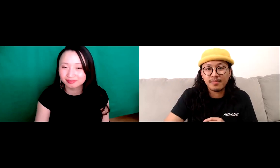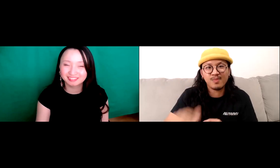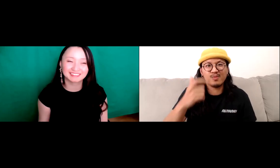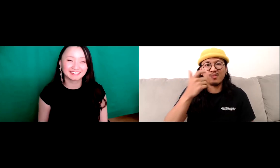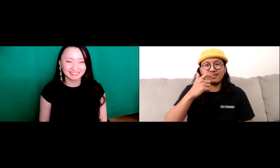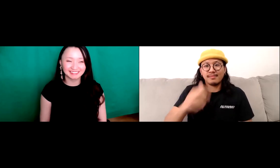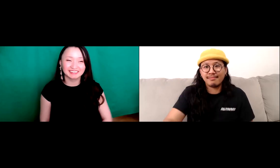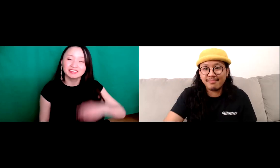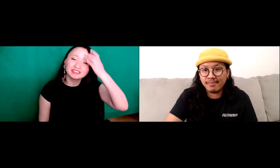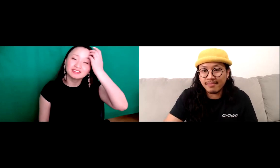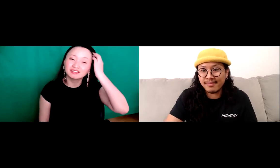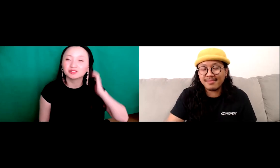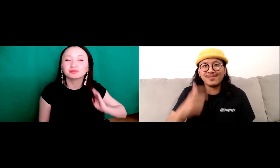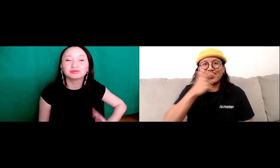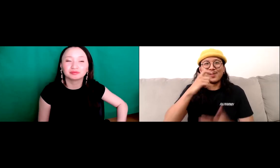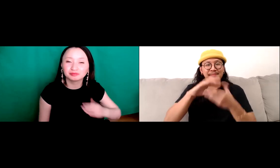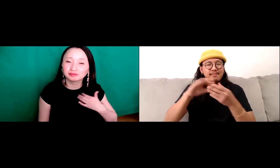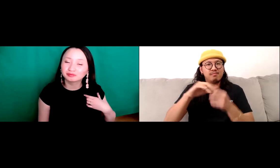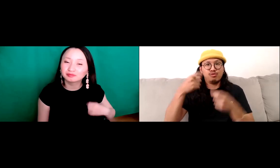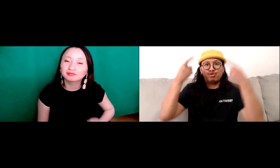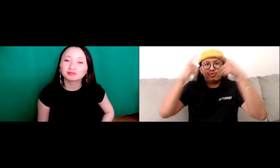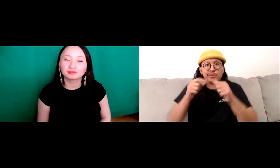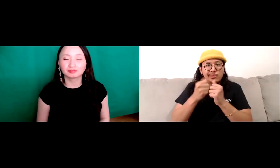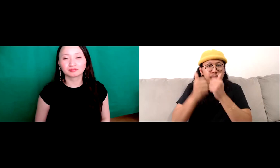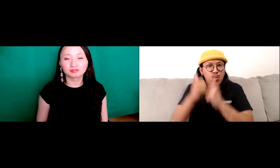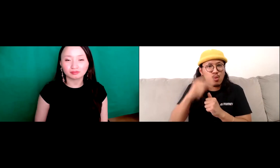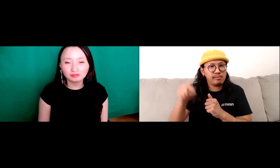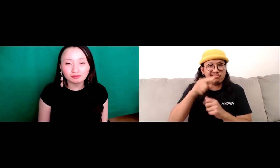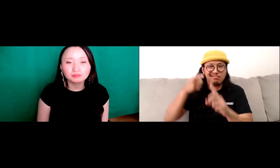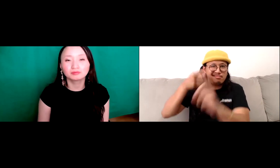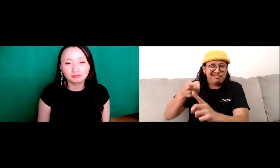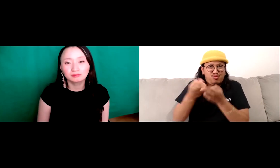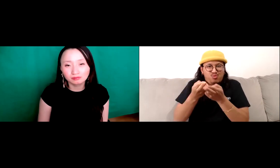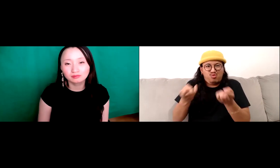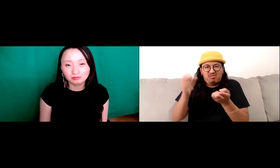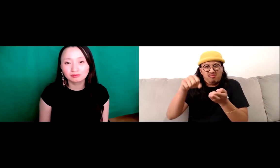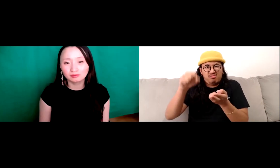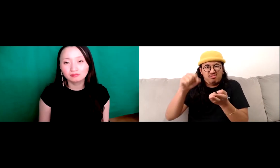You know, generally speaking, you know, I think it's,